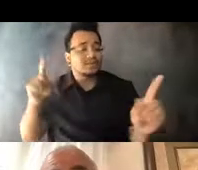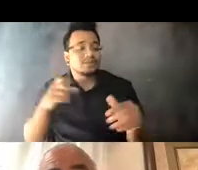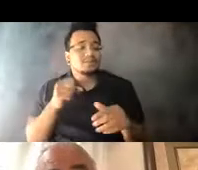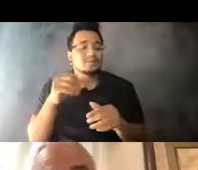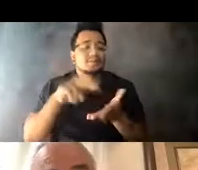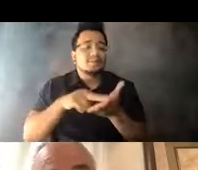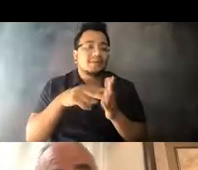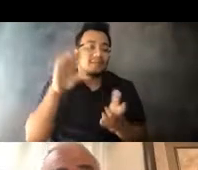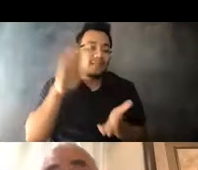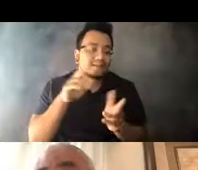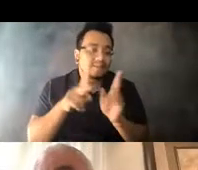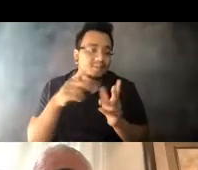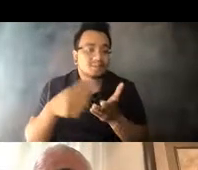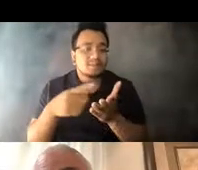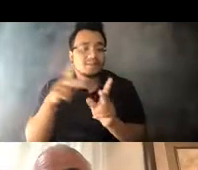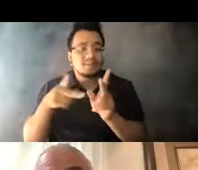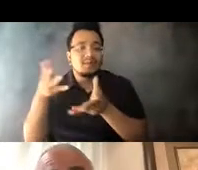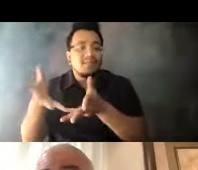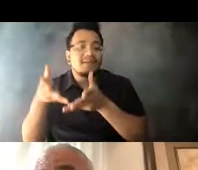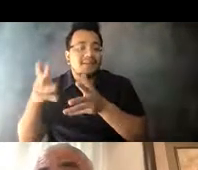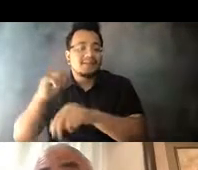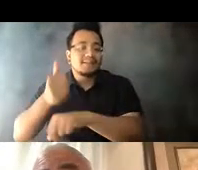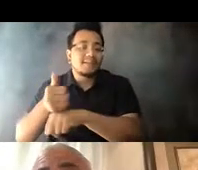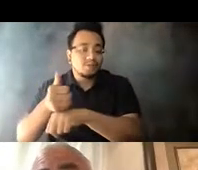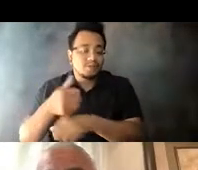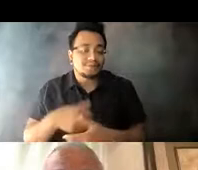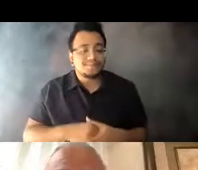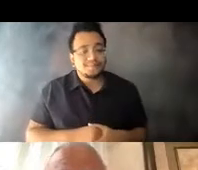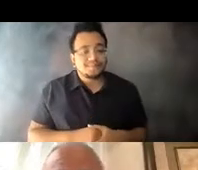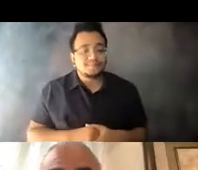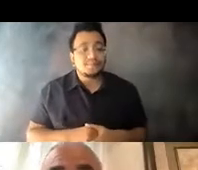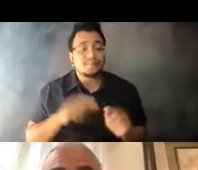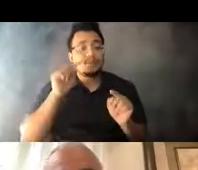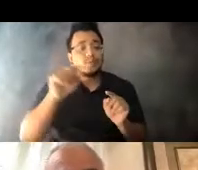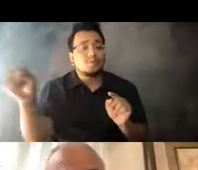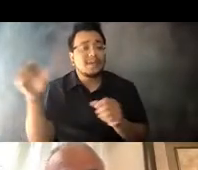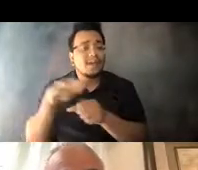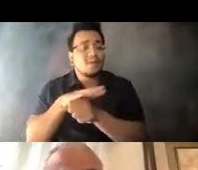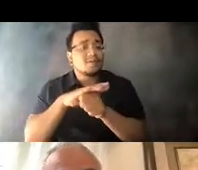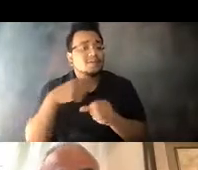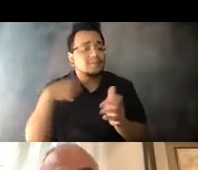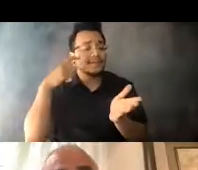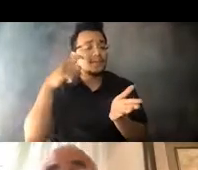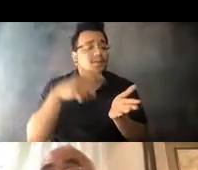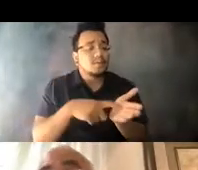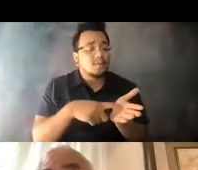14:37:48 left at the station. 14:37:58 In those areas where we saw, you know, larger numbers than reasonable, we provided